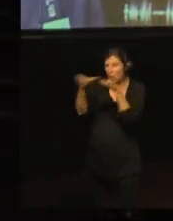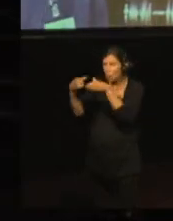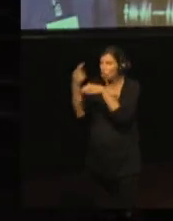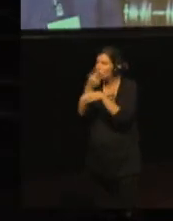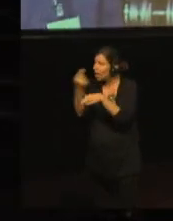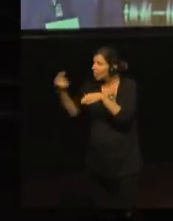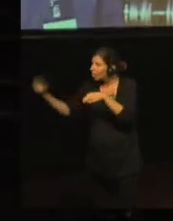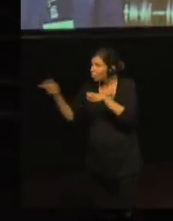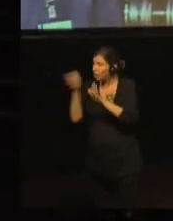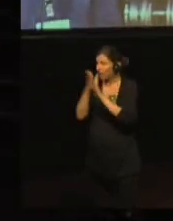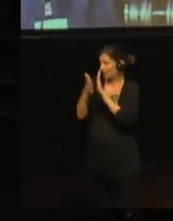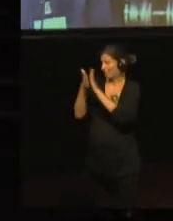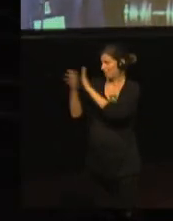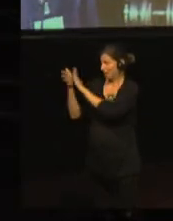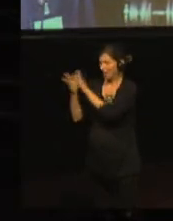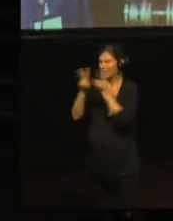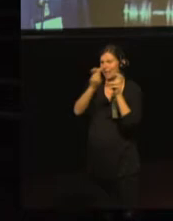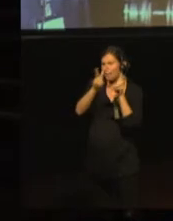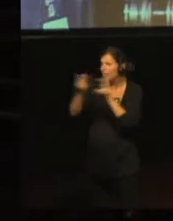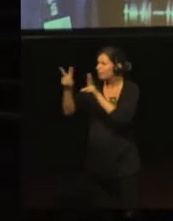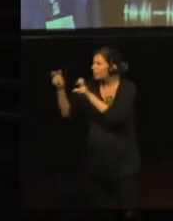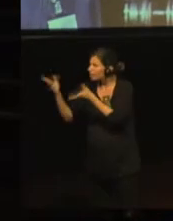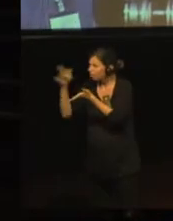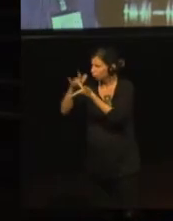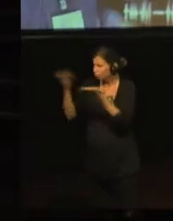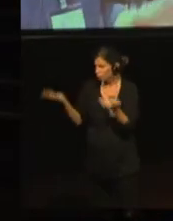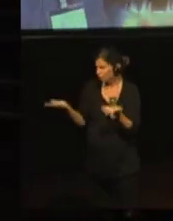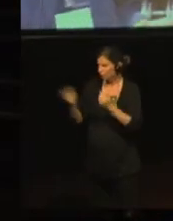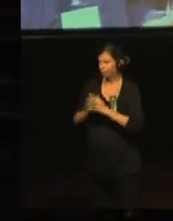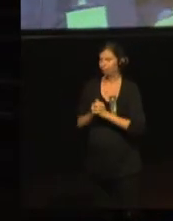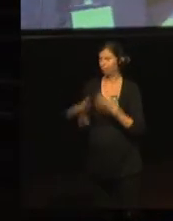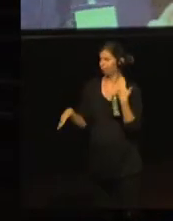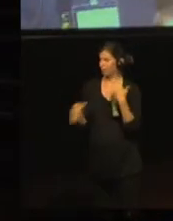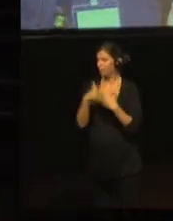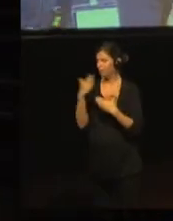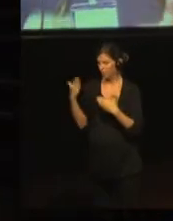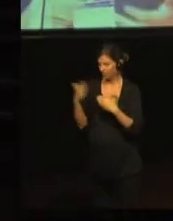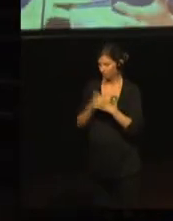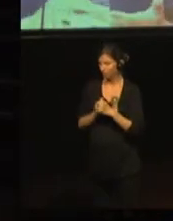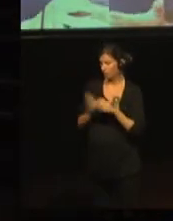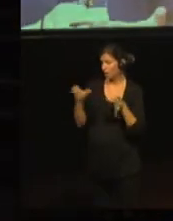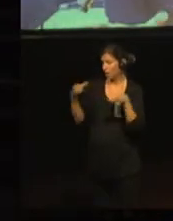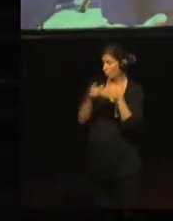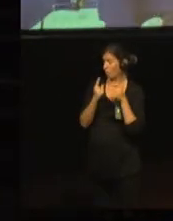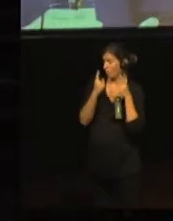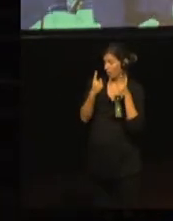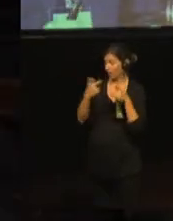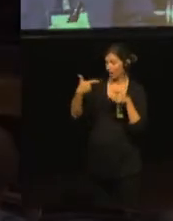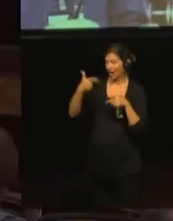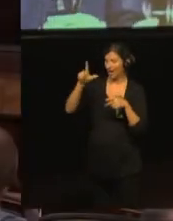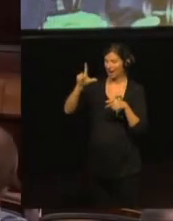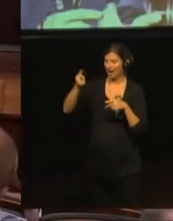Let’s start with the kick-off meeting in Glasgow. There were three main tasks in Scotland.